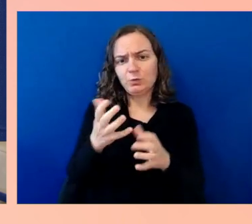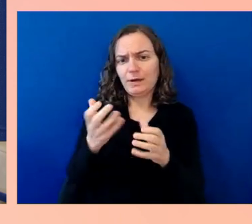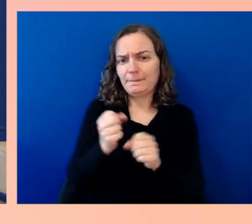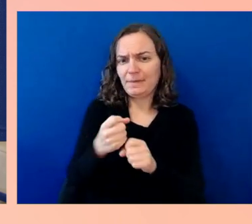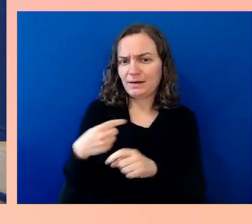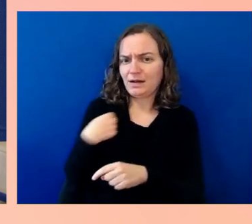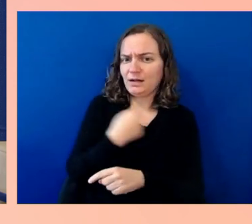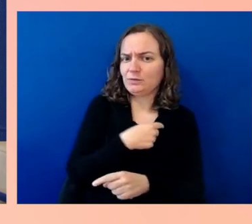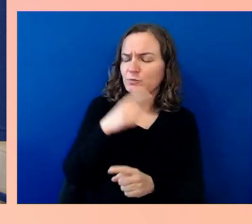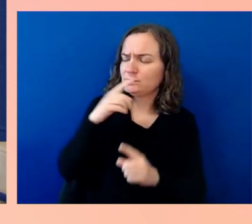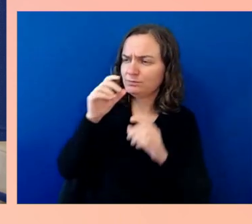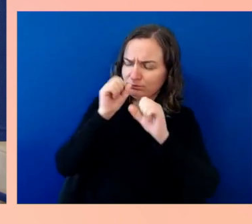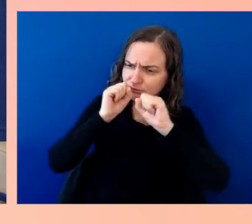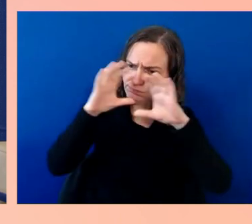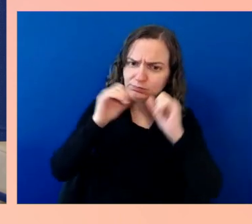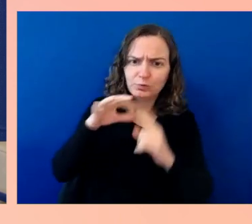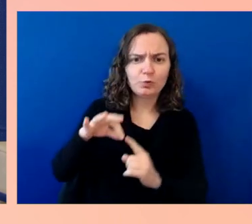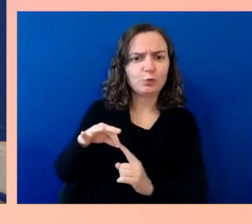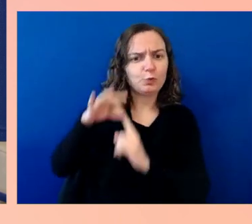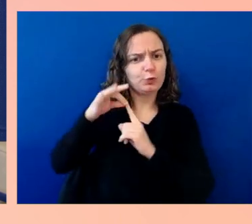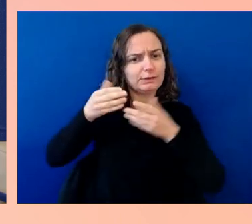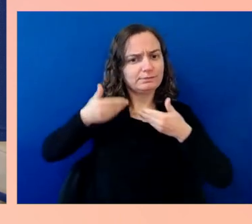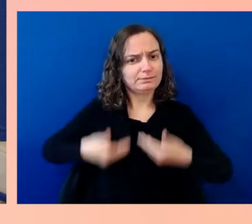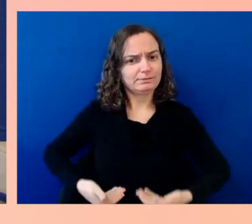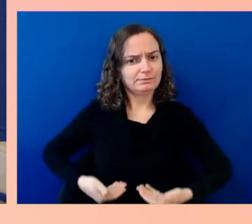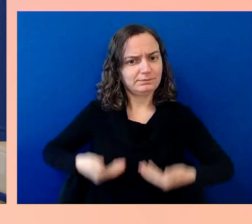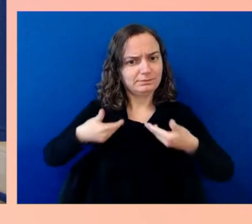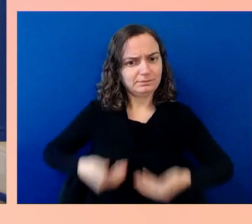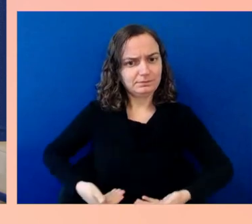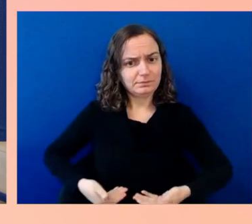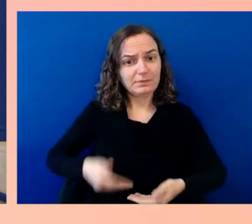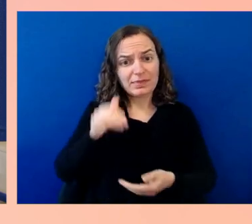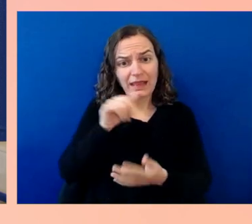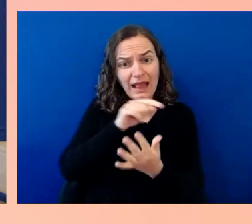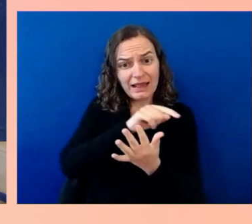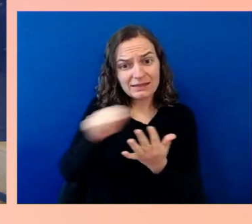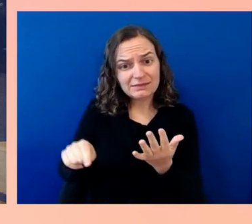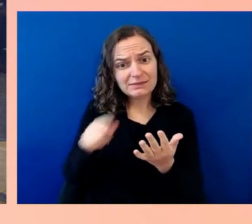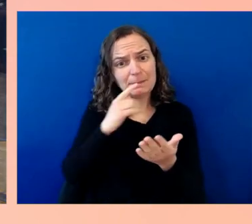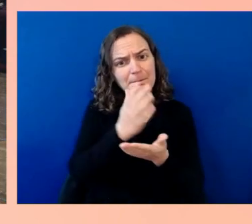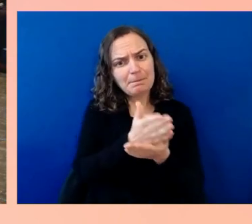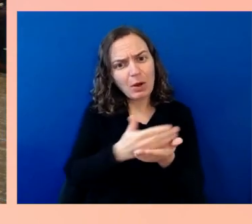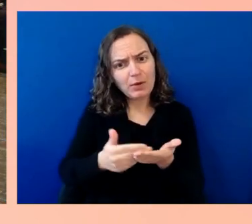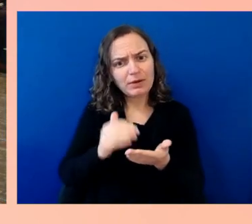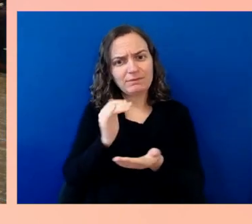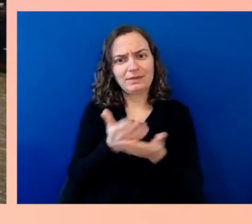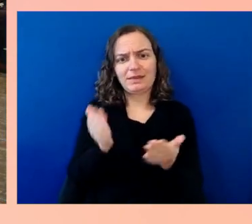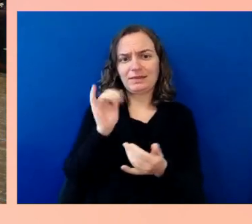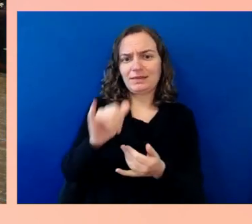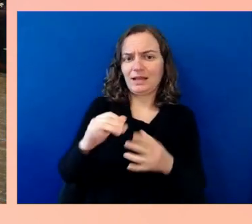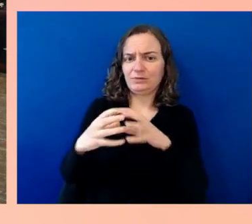with us are the things that give us power, give us presence. We have heard such palpable thought leadership from